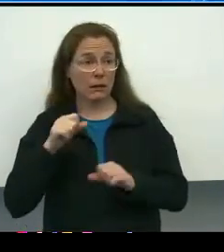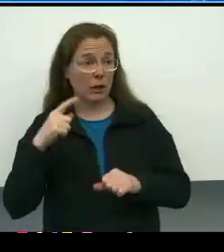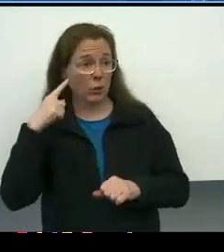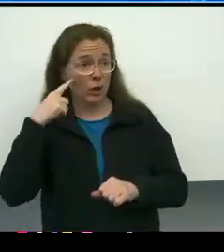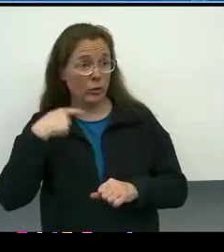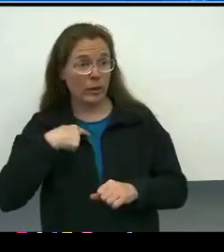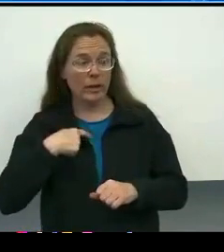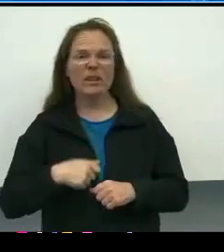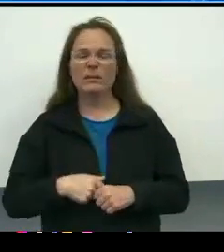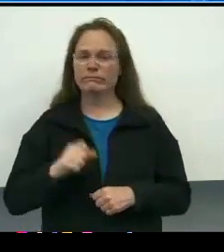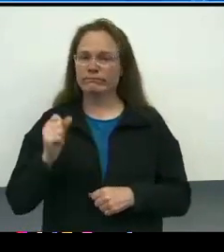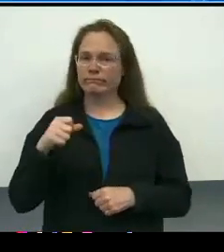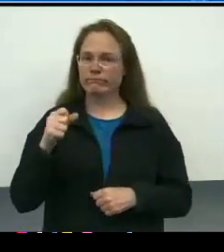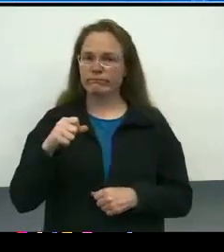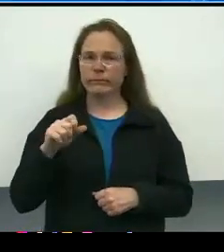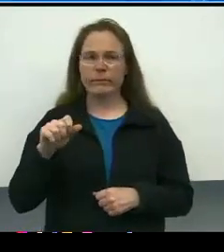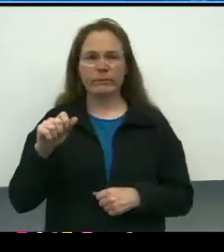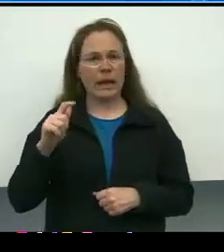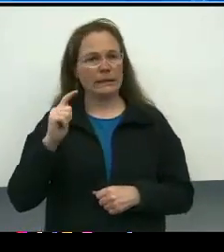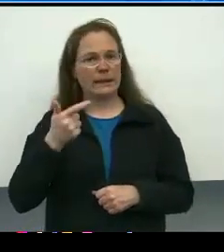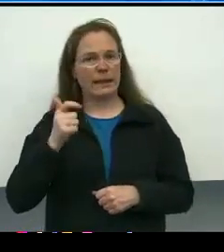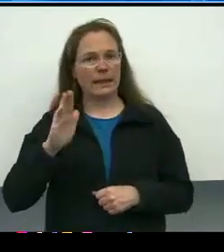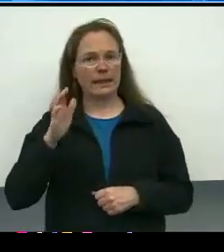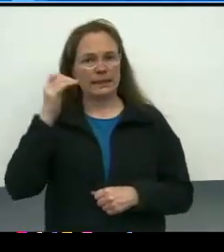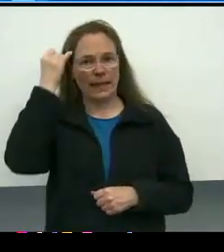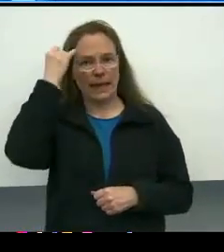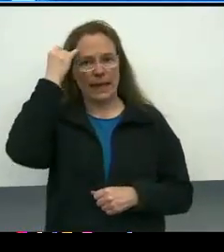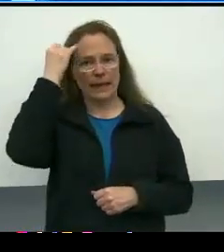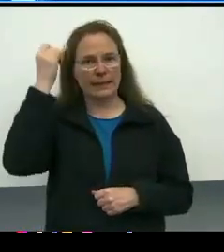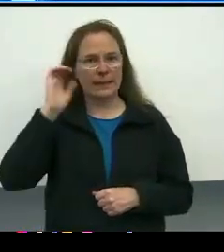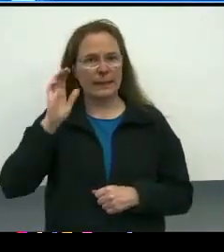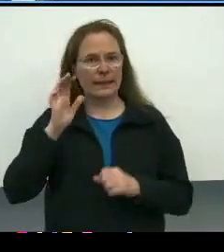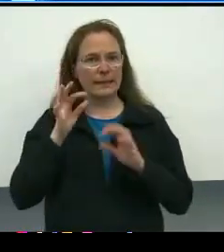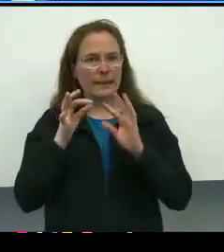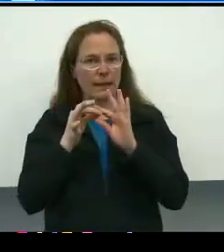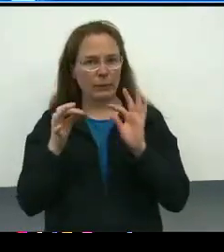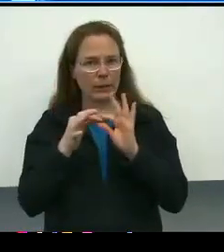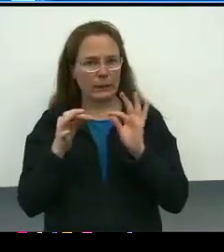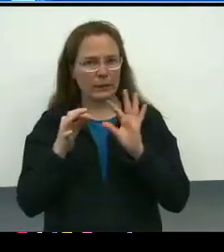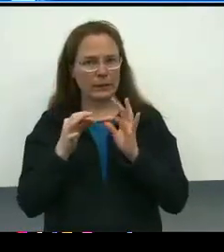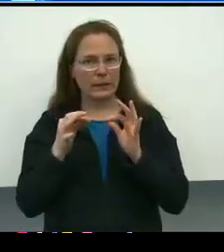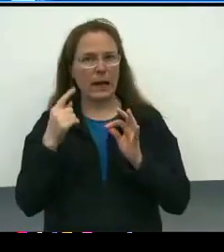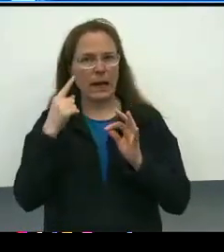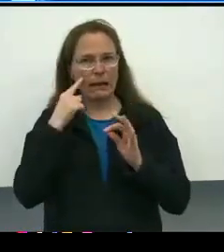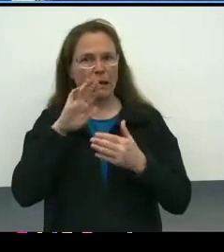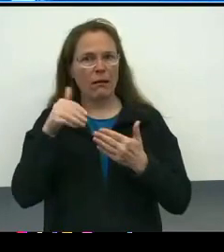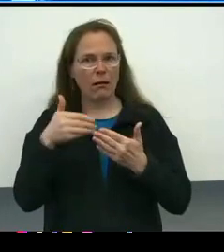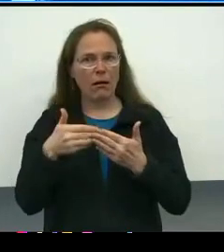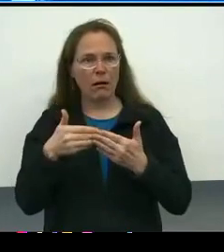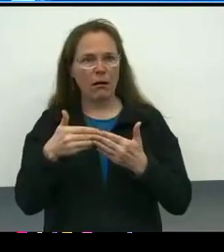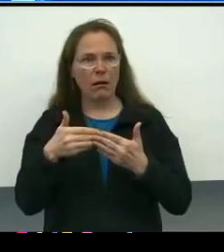[Danny] I just wanted to second that idea and comment that many of, I think actually all of our executive vice presidents,